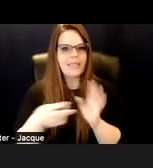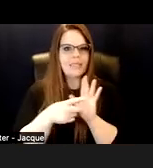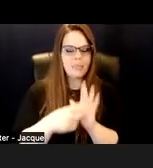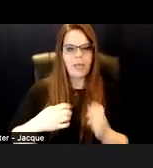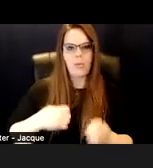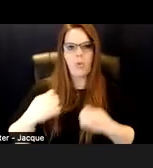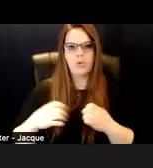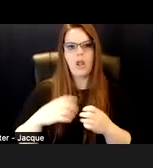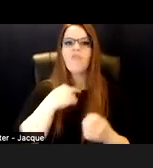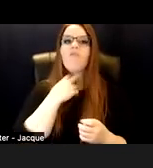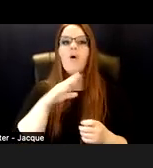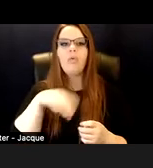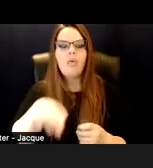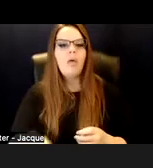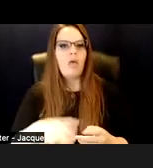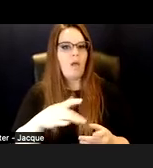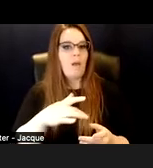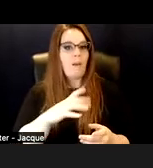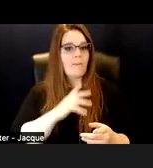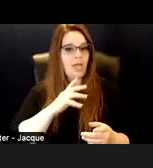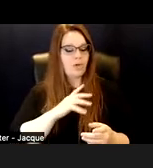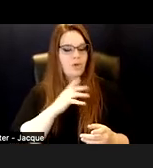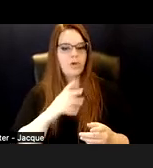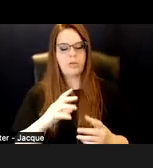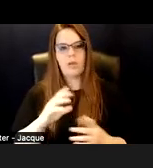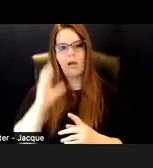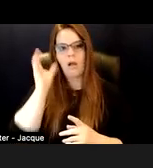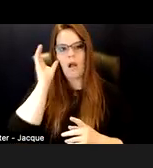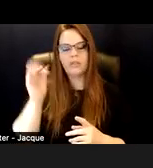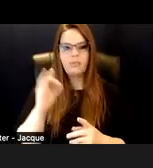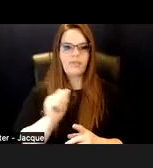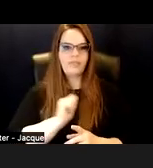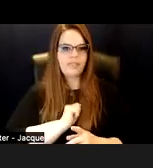notions of courtesy and manners, concepts of self, time, and fairness, attitudes